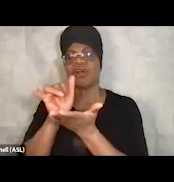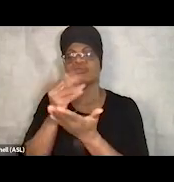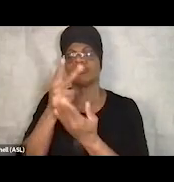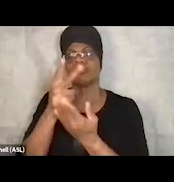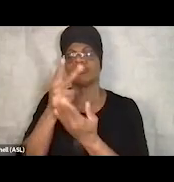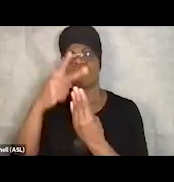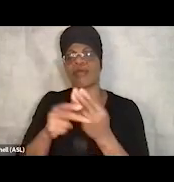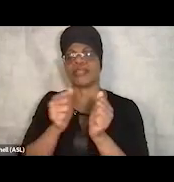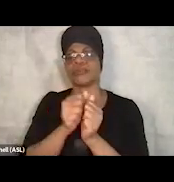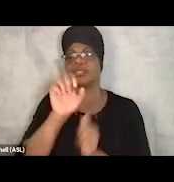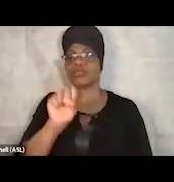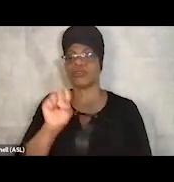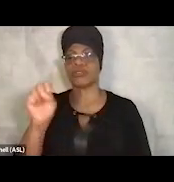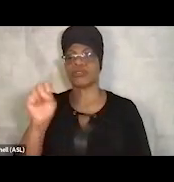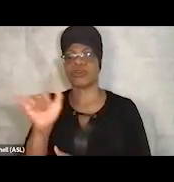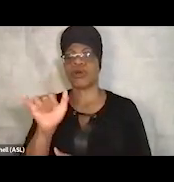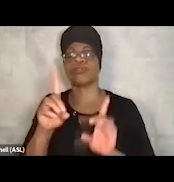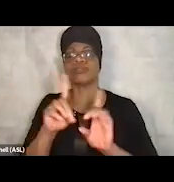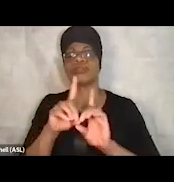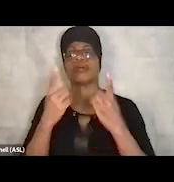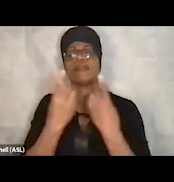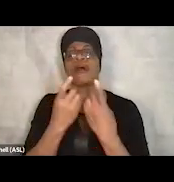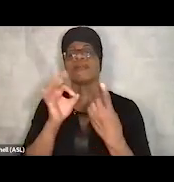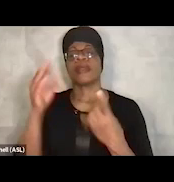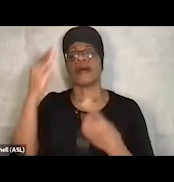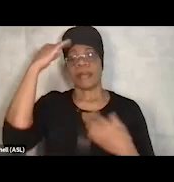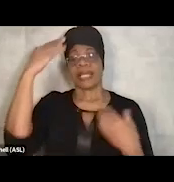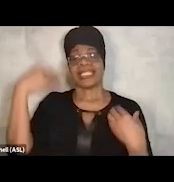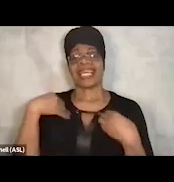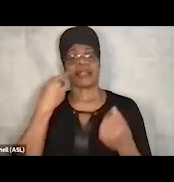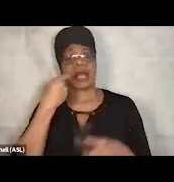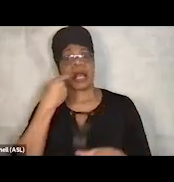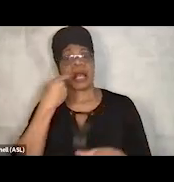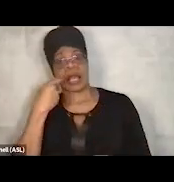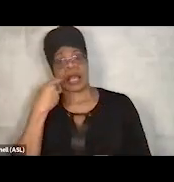as well as the Department of Mental Health and Addictions, where we can address some of those employment issues.